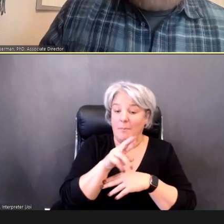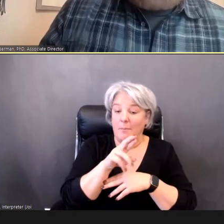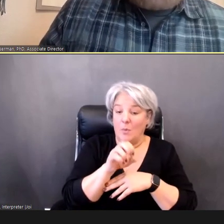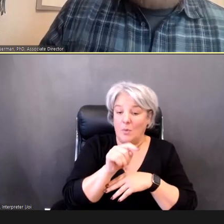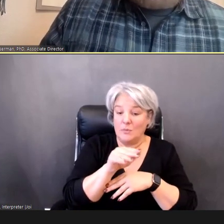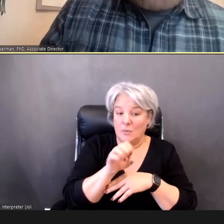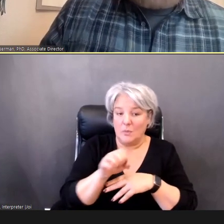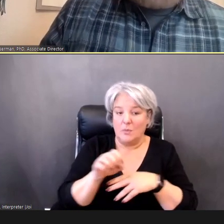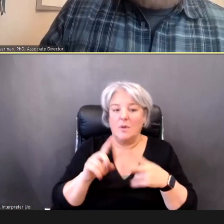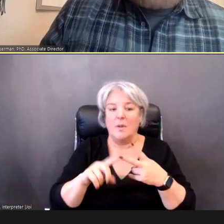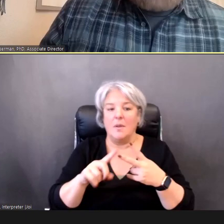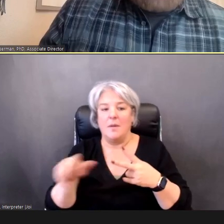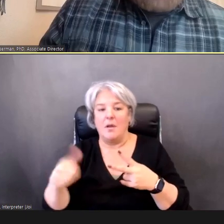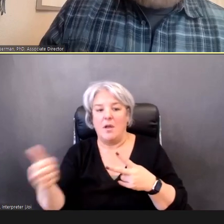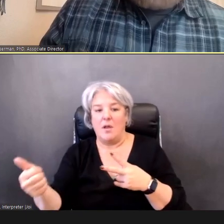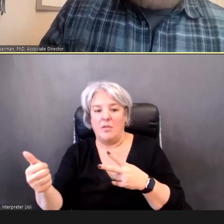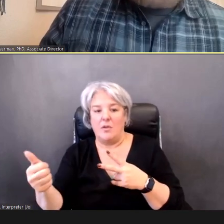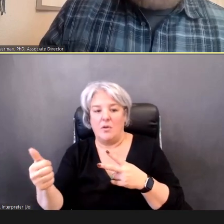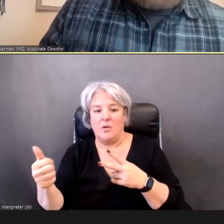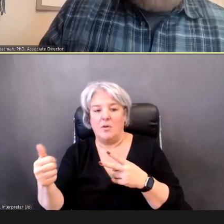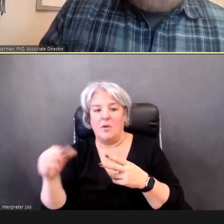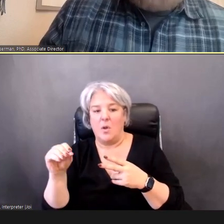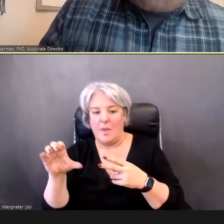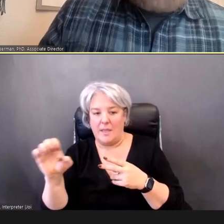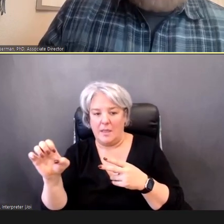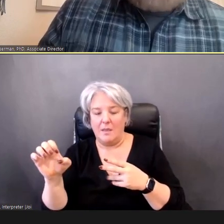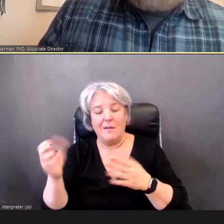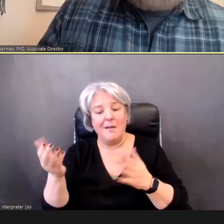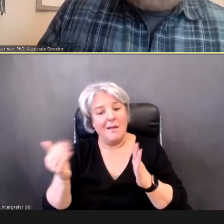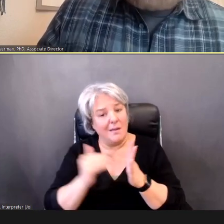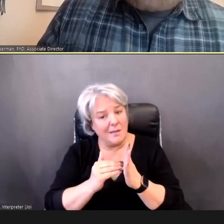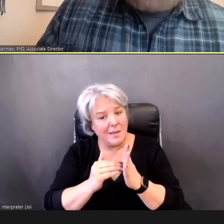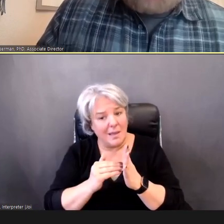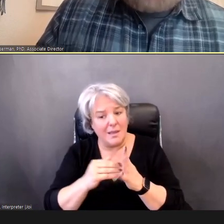Again, a lot of it is -- is the same.